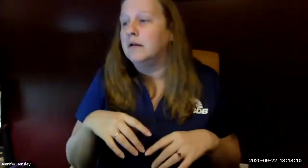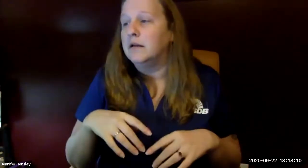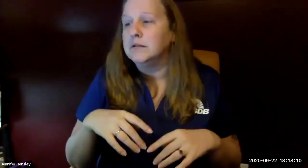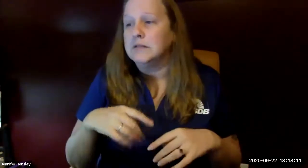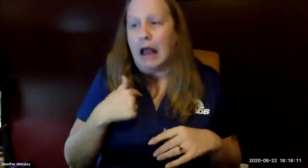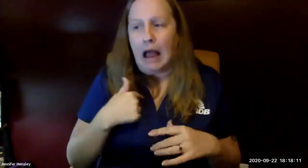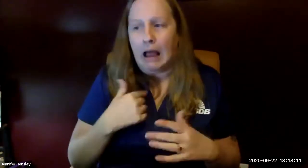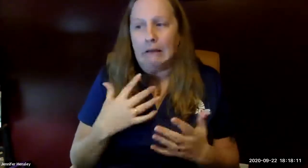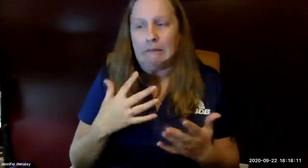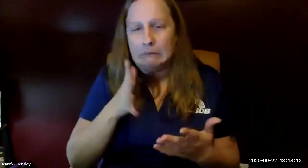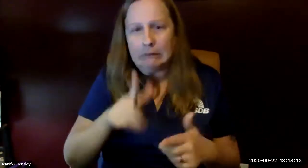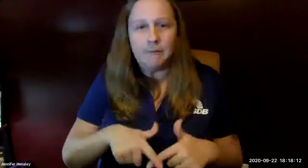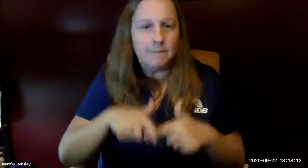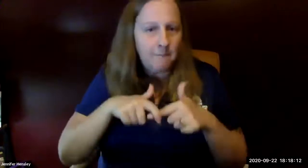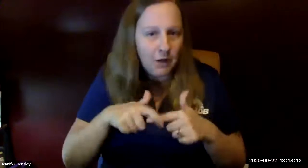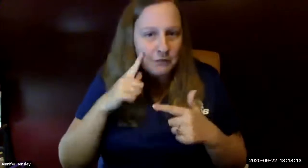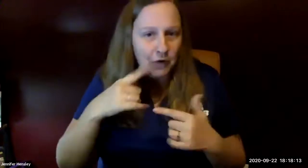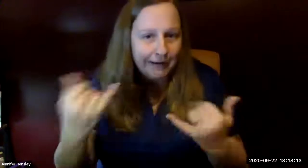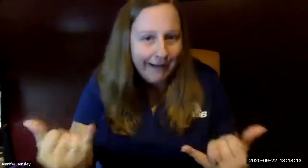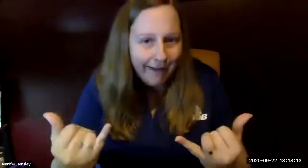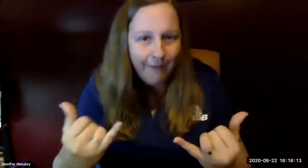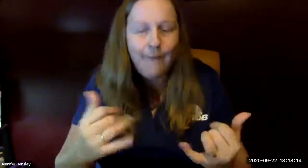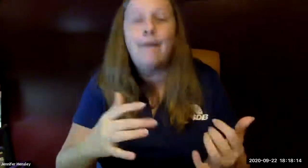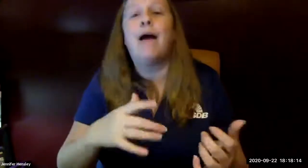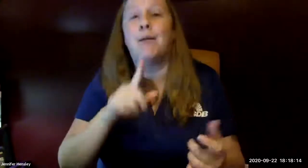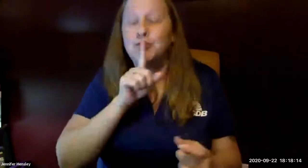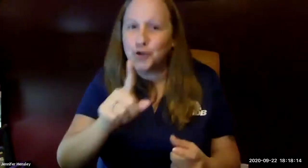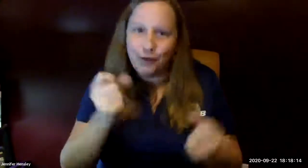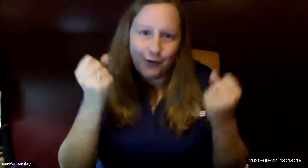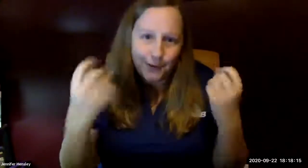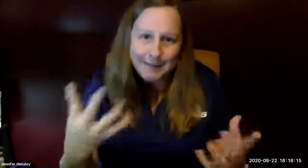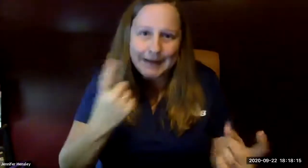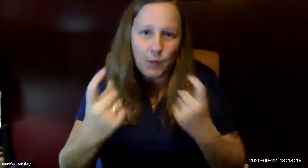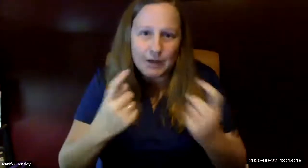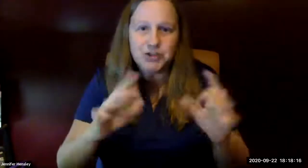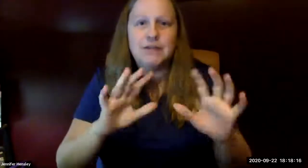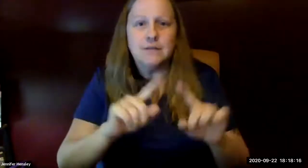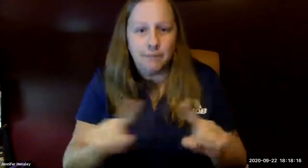happened across the state